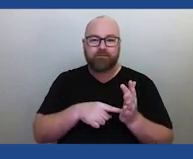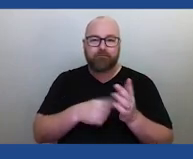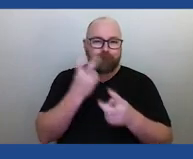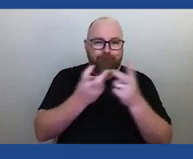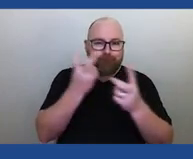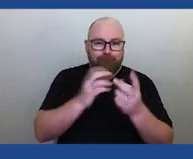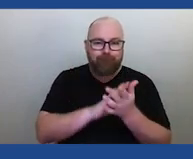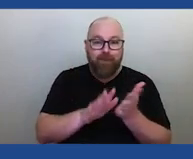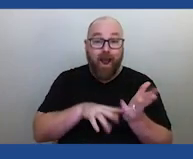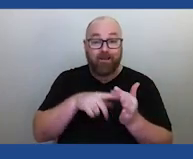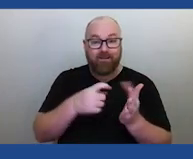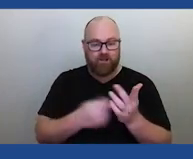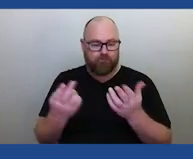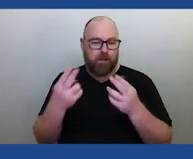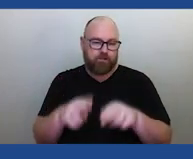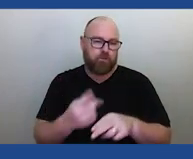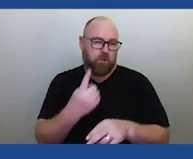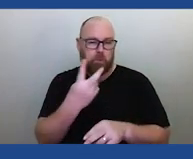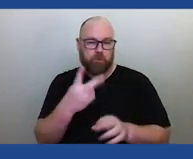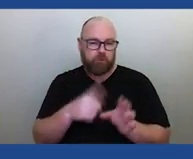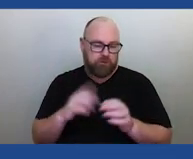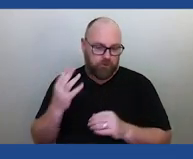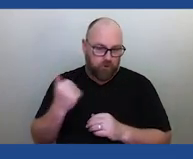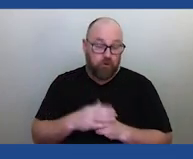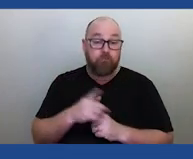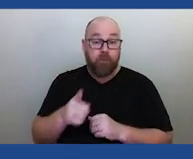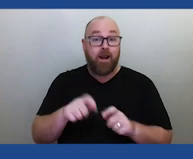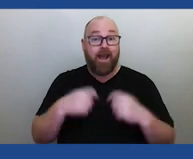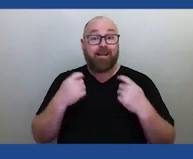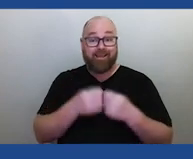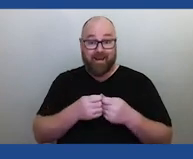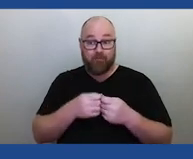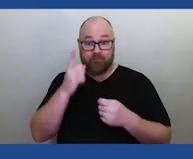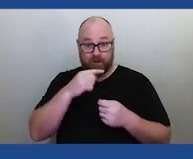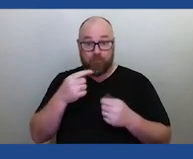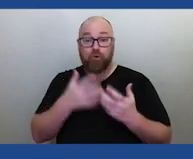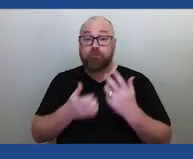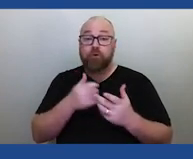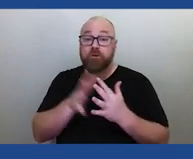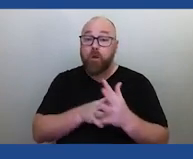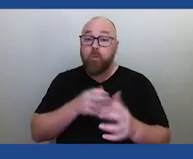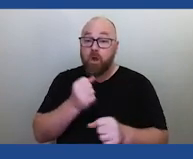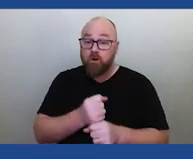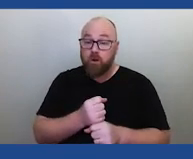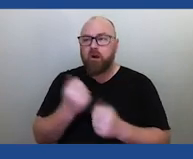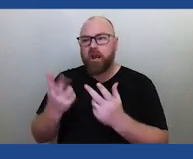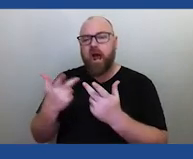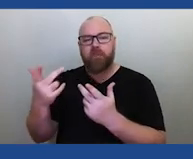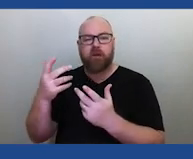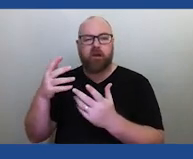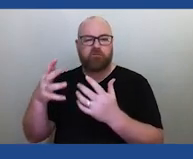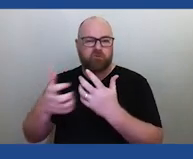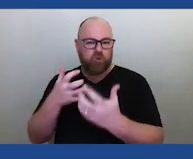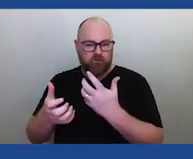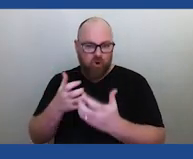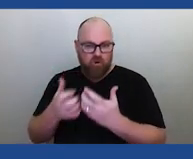But a team of geologists and scientists at the University of Wollongong and other universities prompted in part